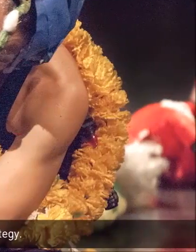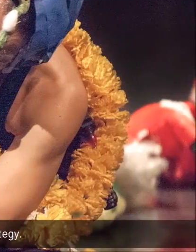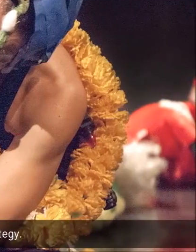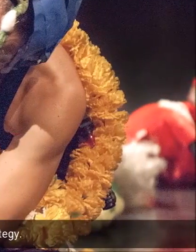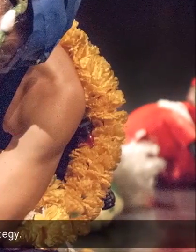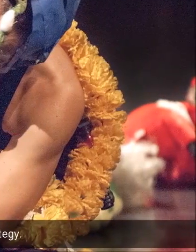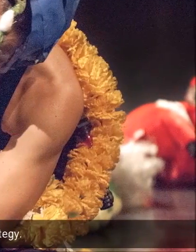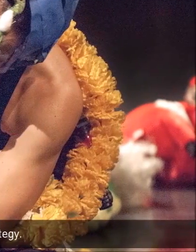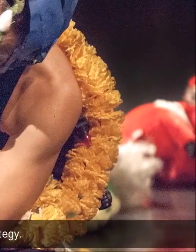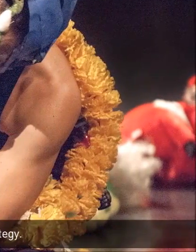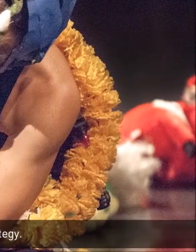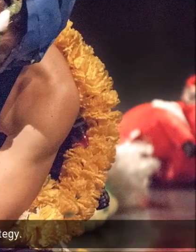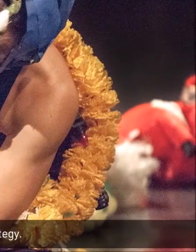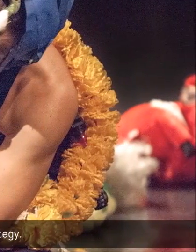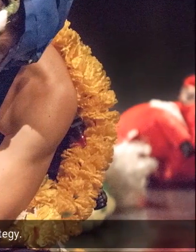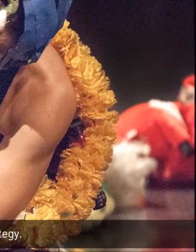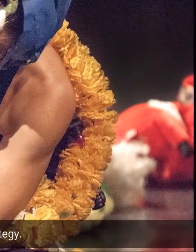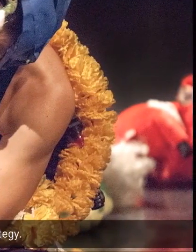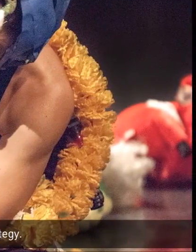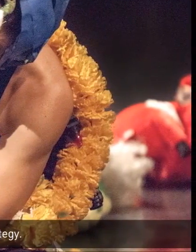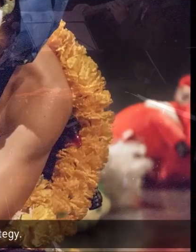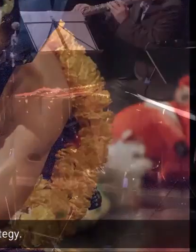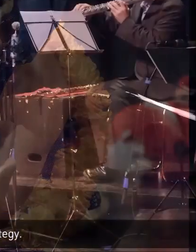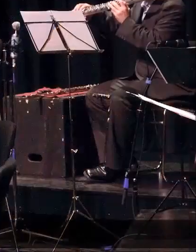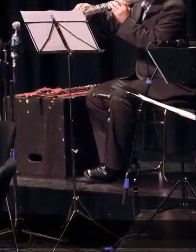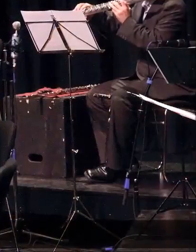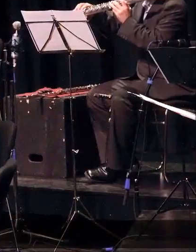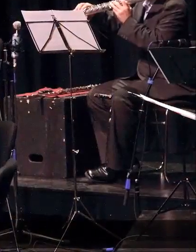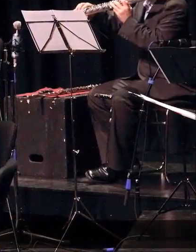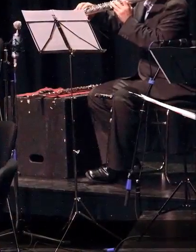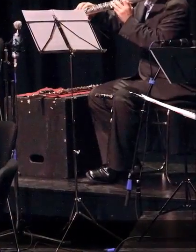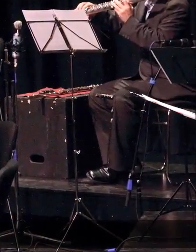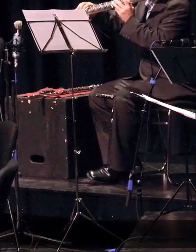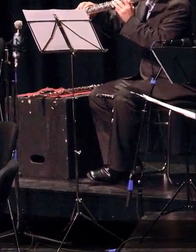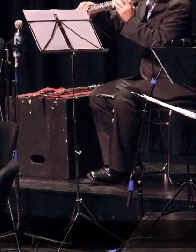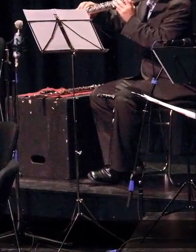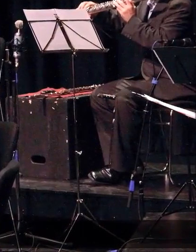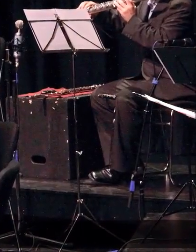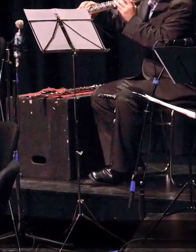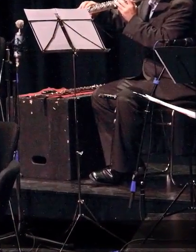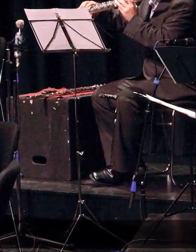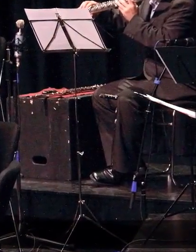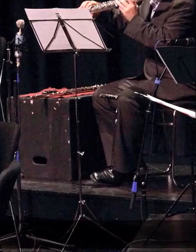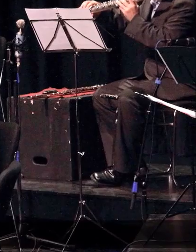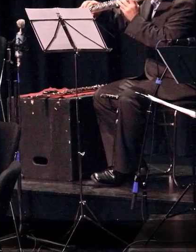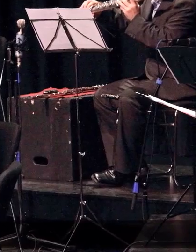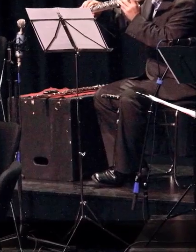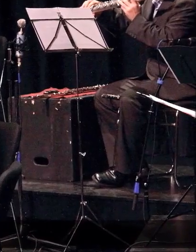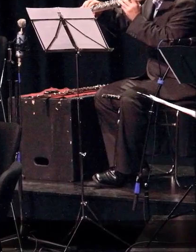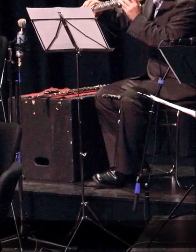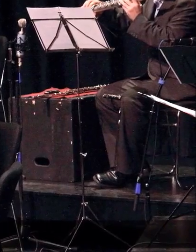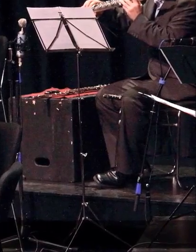And for that we have a vision, we have a strategy. Here's how we're allocating the money.